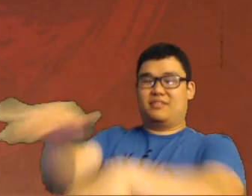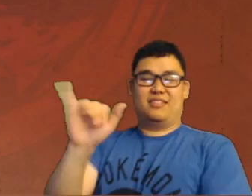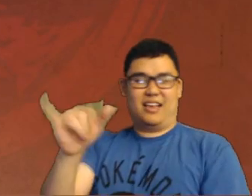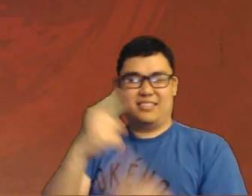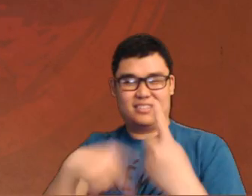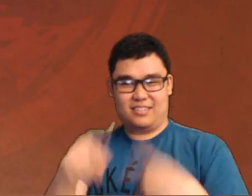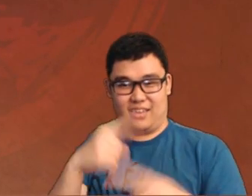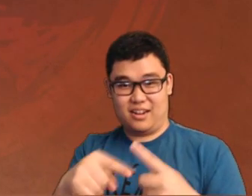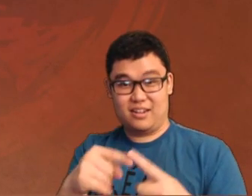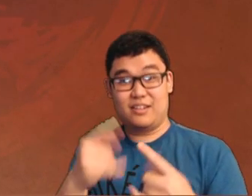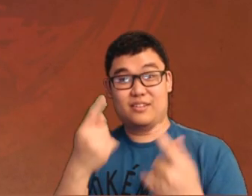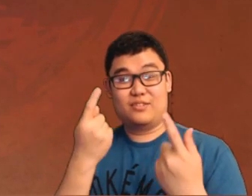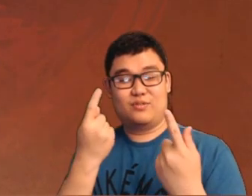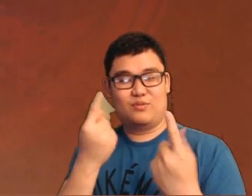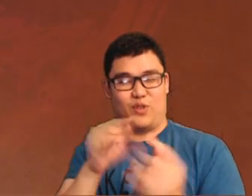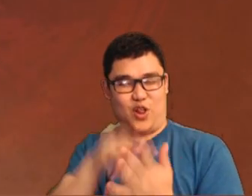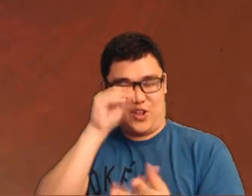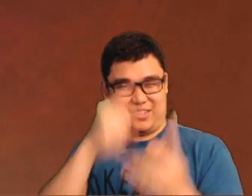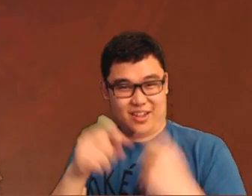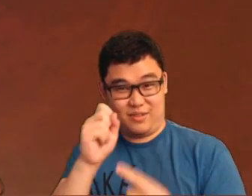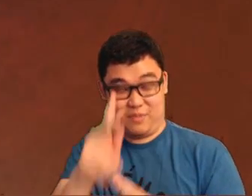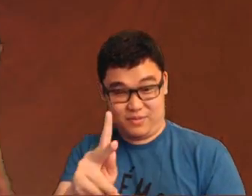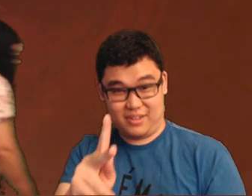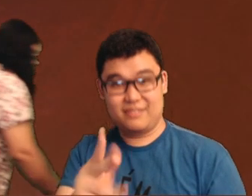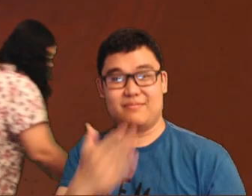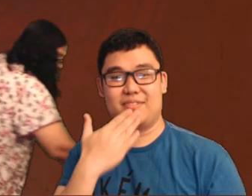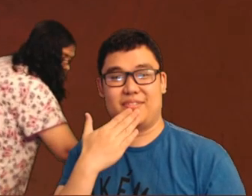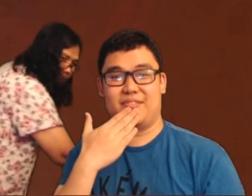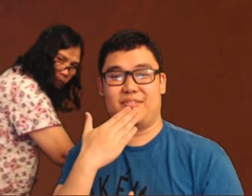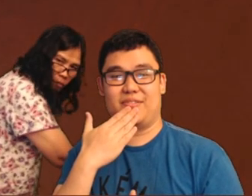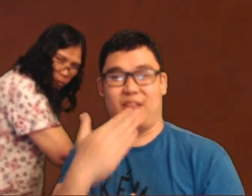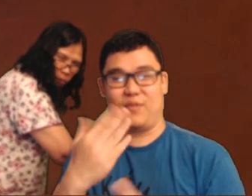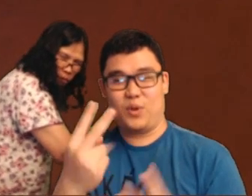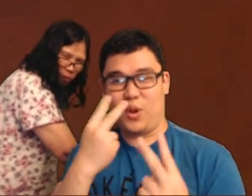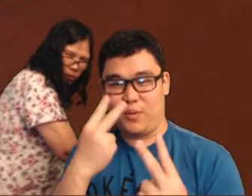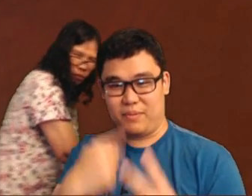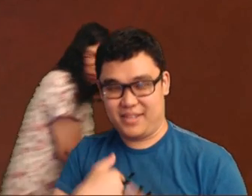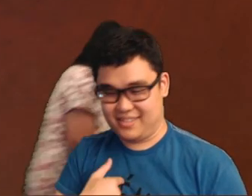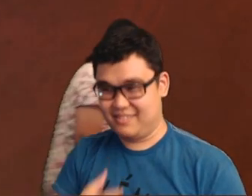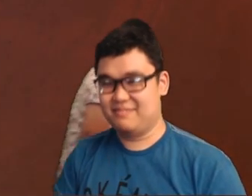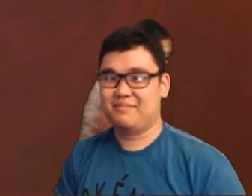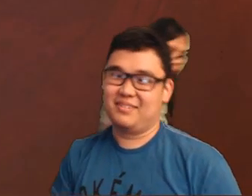That's ASL sign for ZOMBIE. Try signing this one. Again thank you for watching!